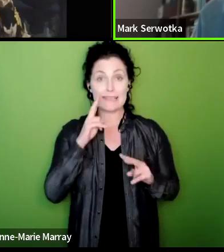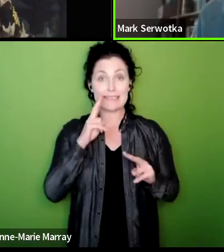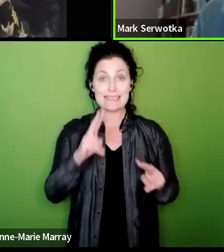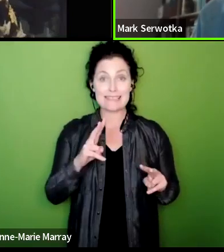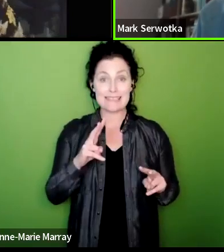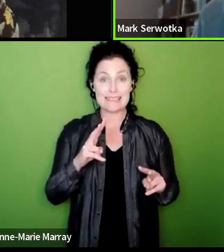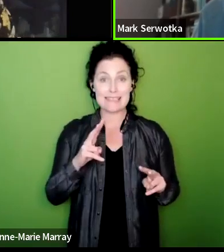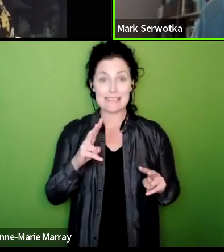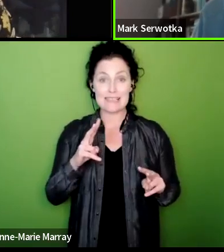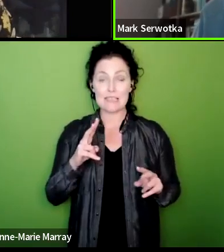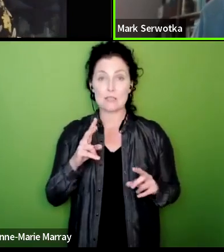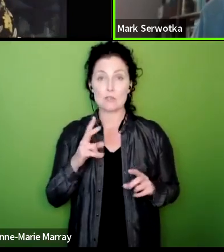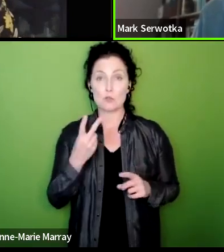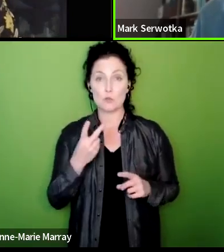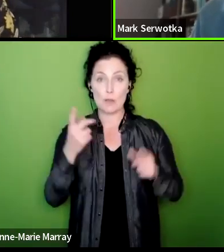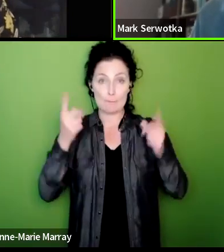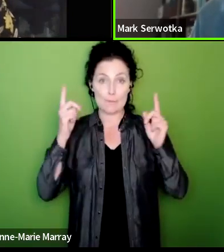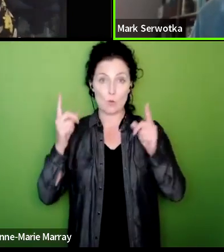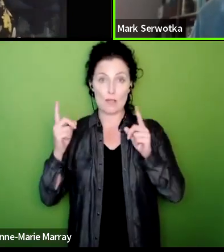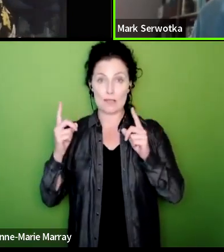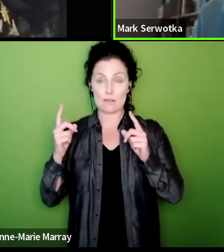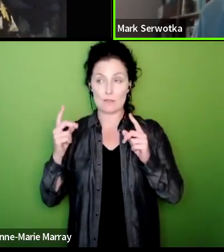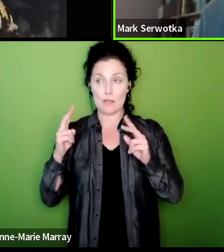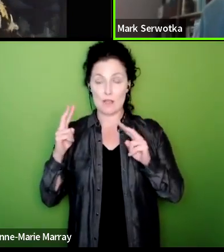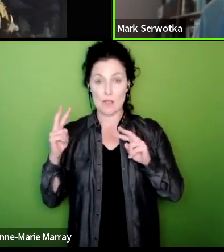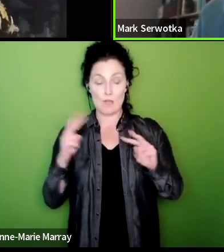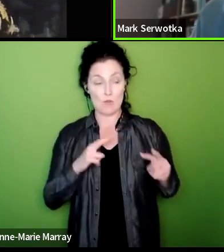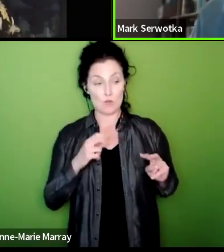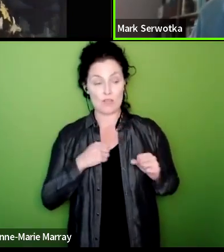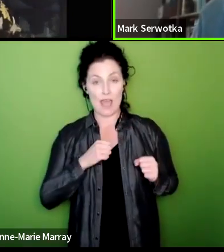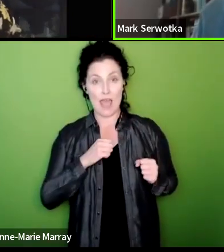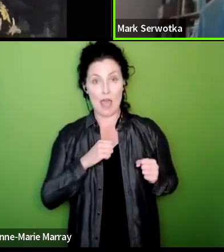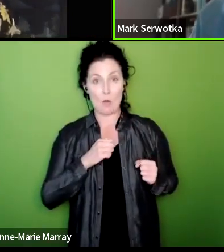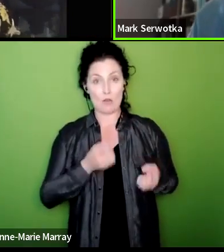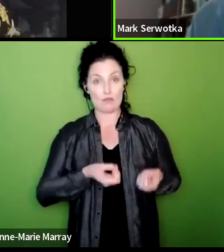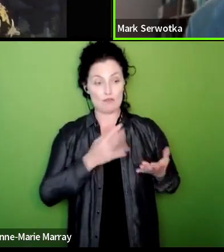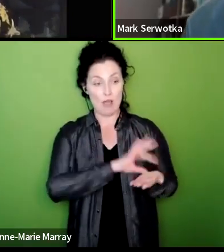employers where they've looked at our strike fund and they conclude it's got three million